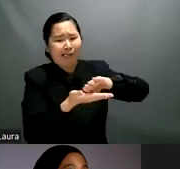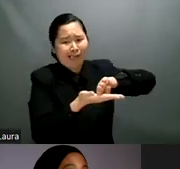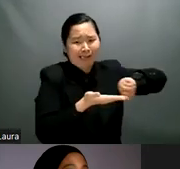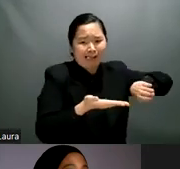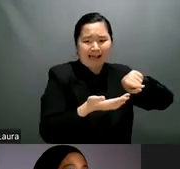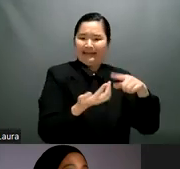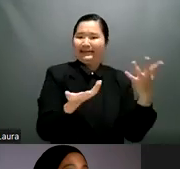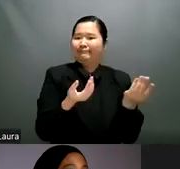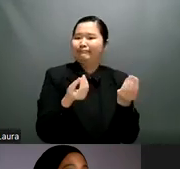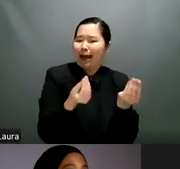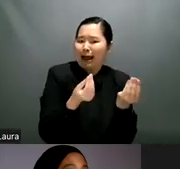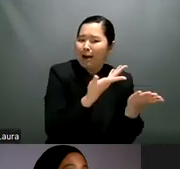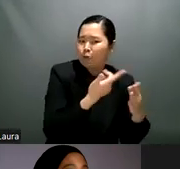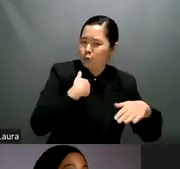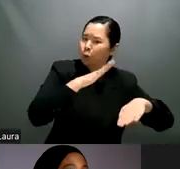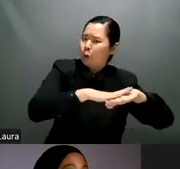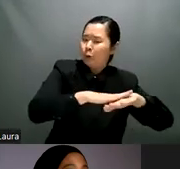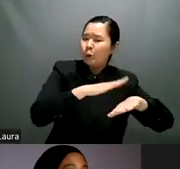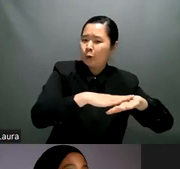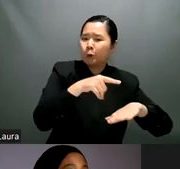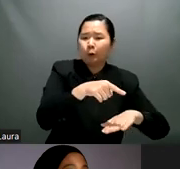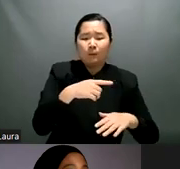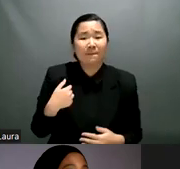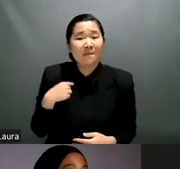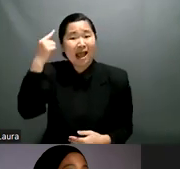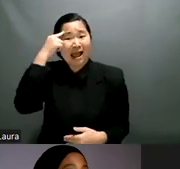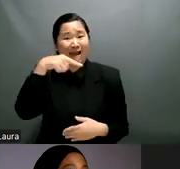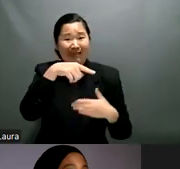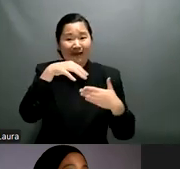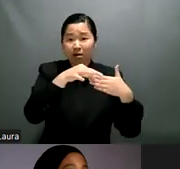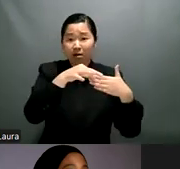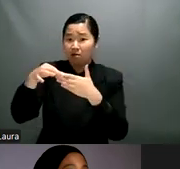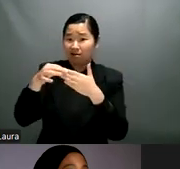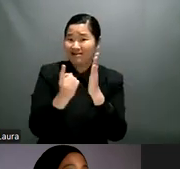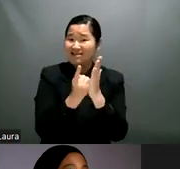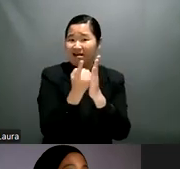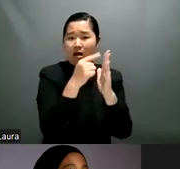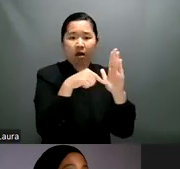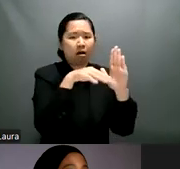prevent violation of the human rights of every disabled person regardless their support needs